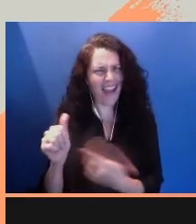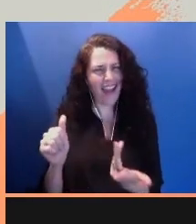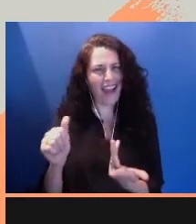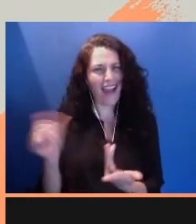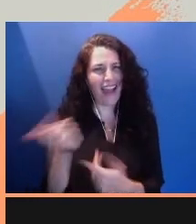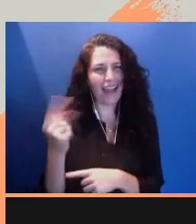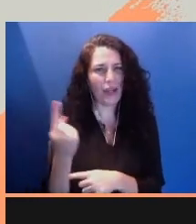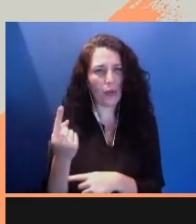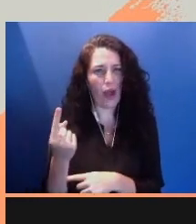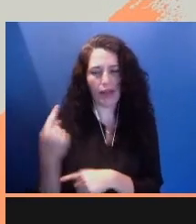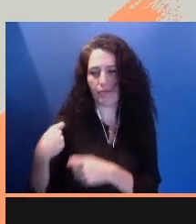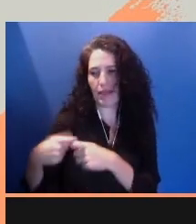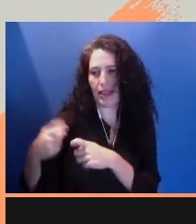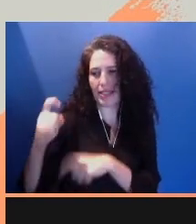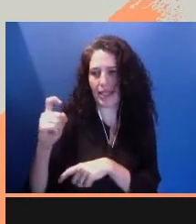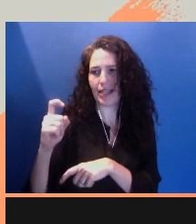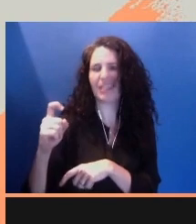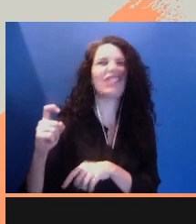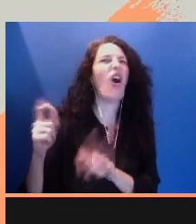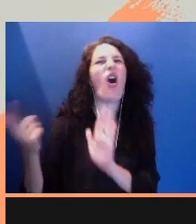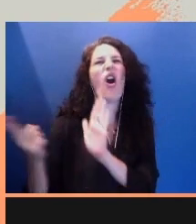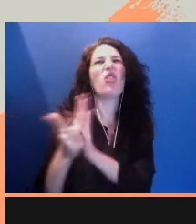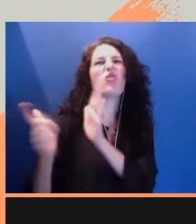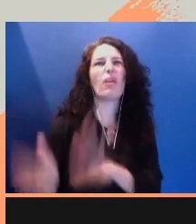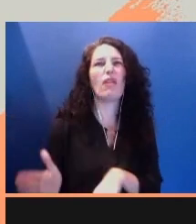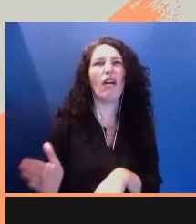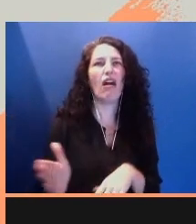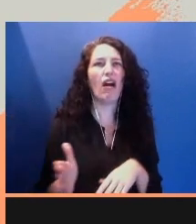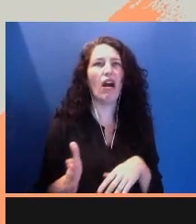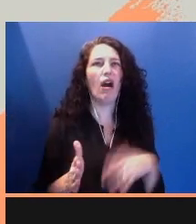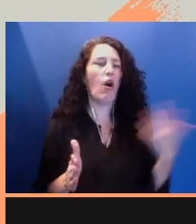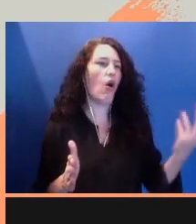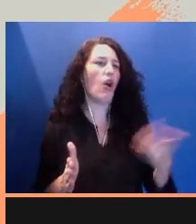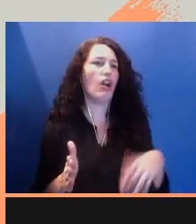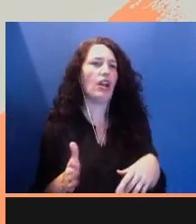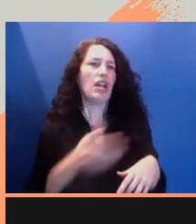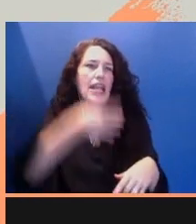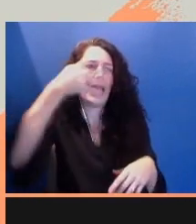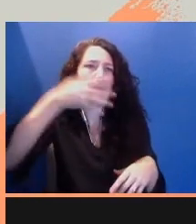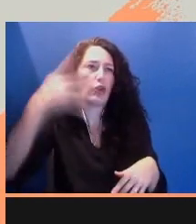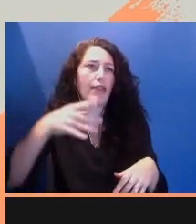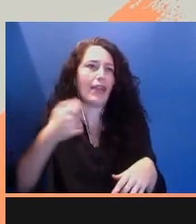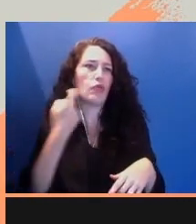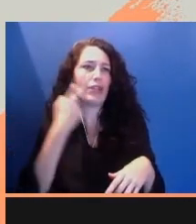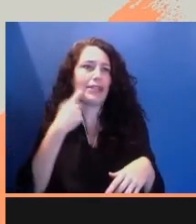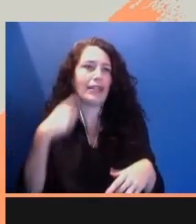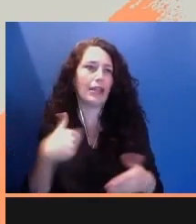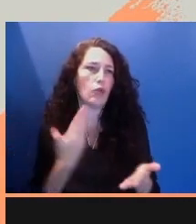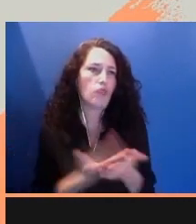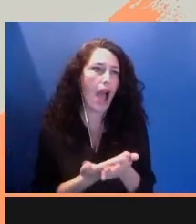as criminal and unsavory, an immigrant, recently arrived, mostly undocumented, and therefore